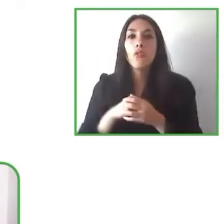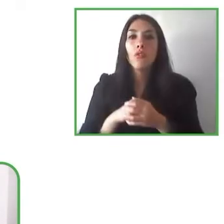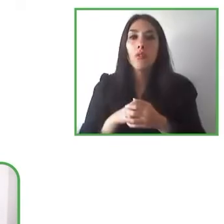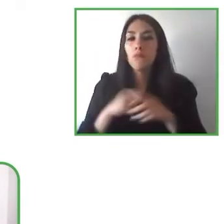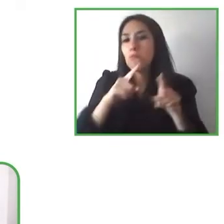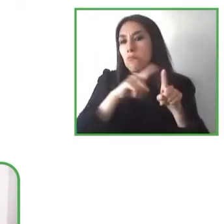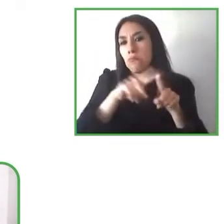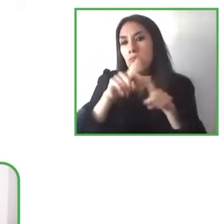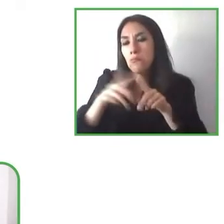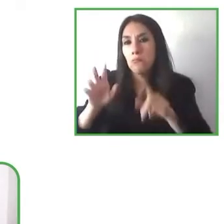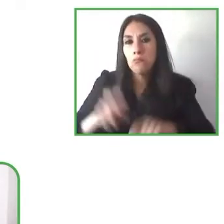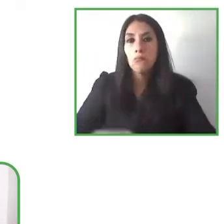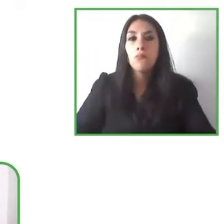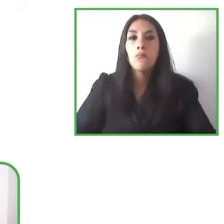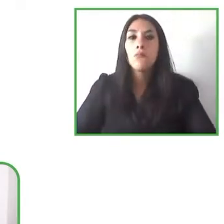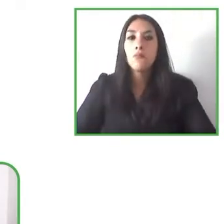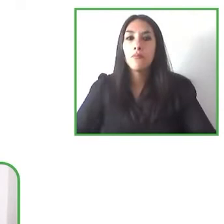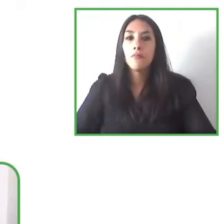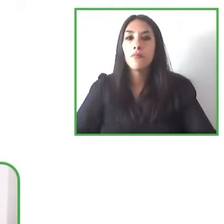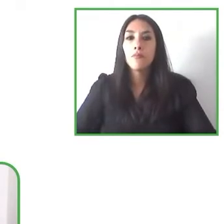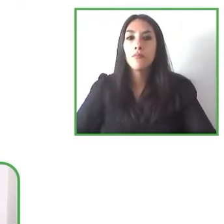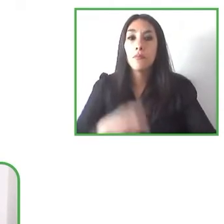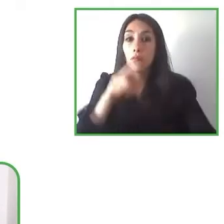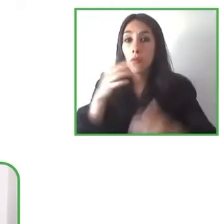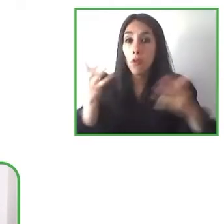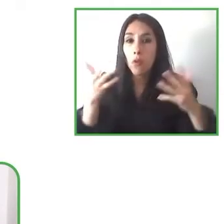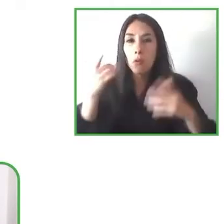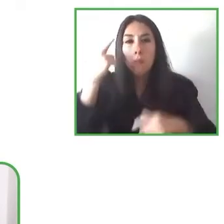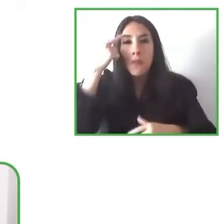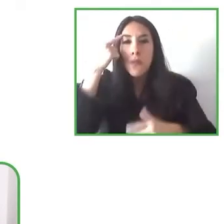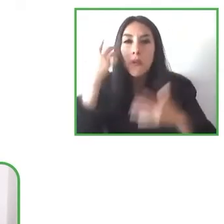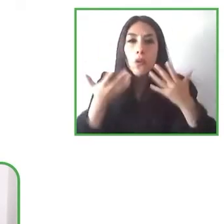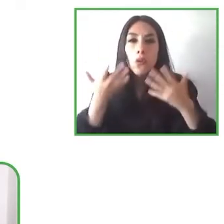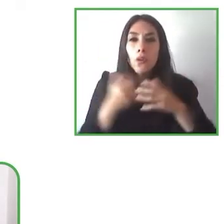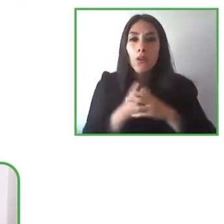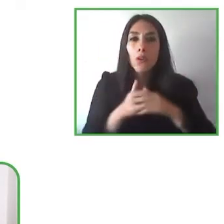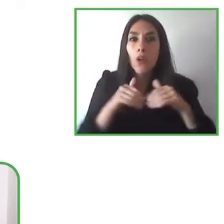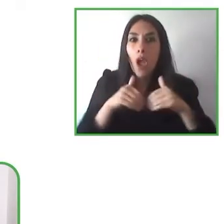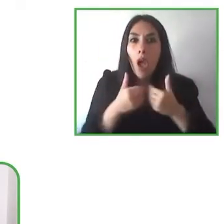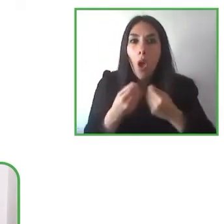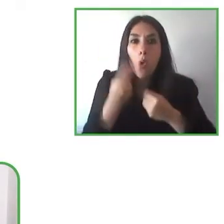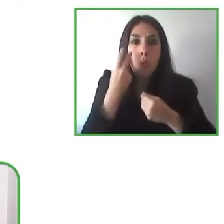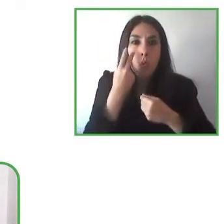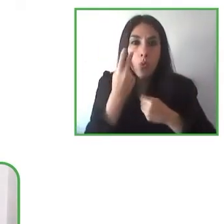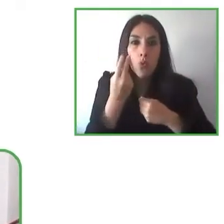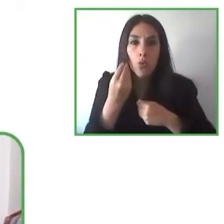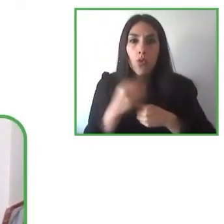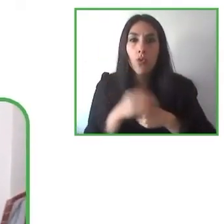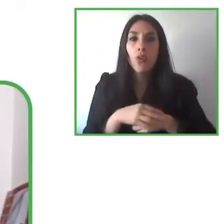how do you think or how do you see this in terms of a possibility to expand these to other